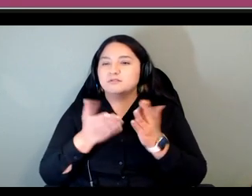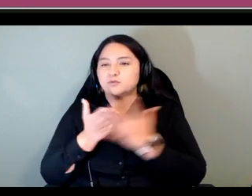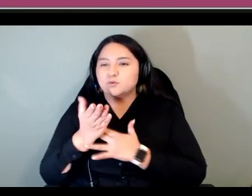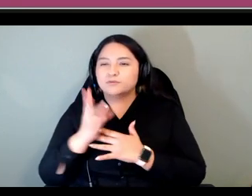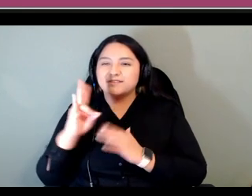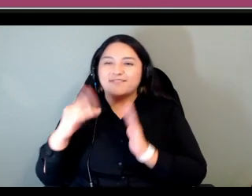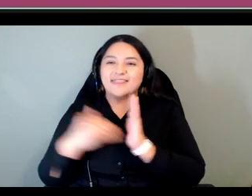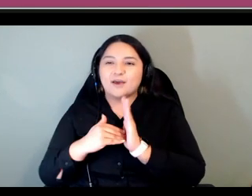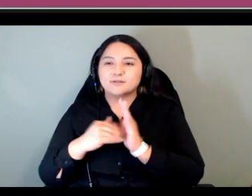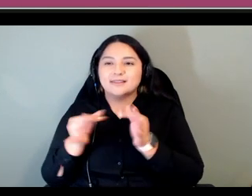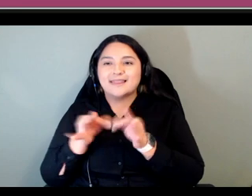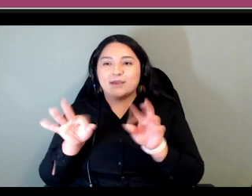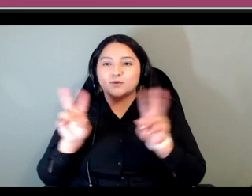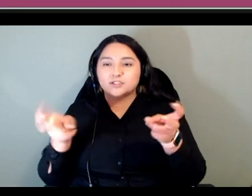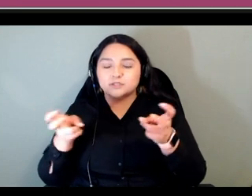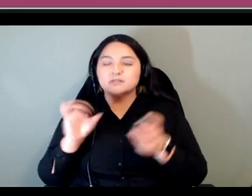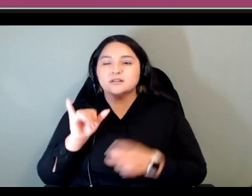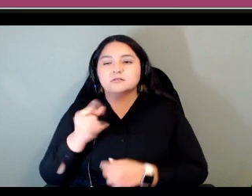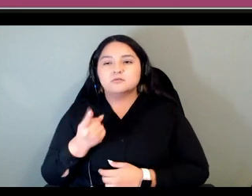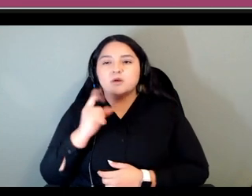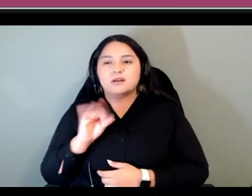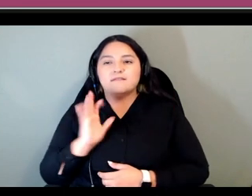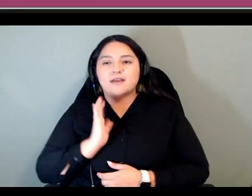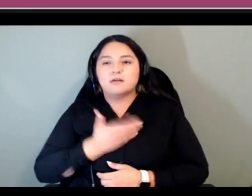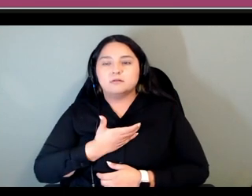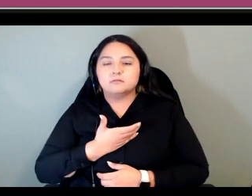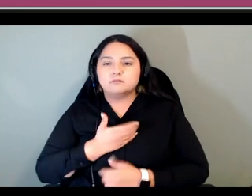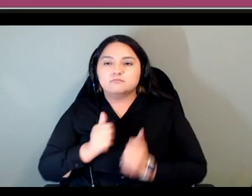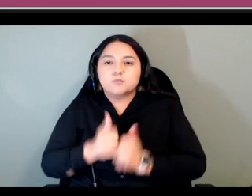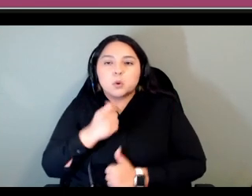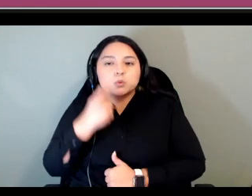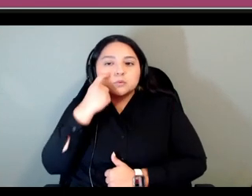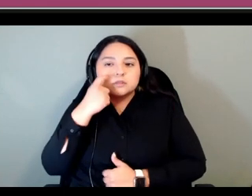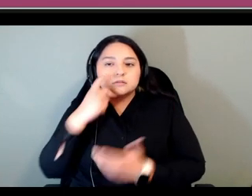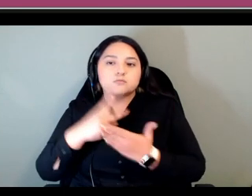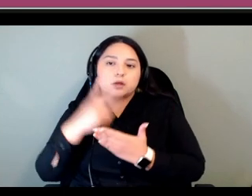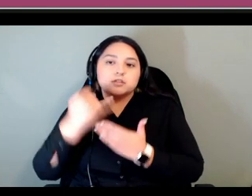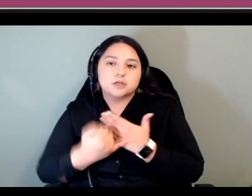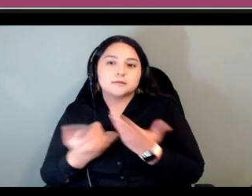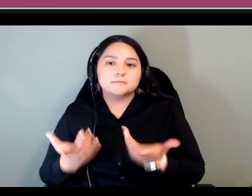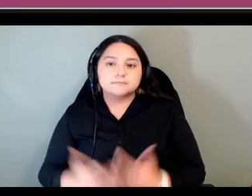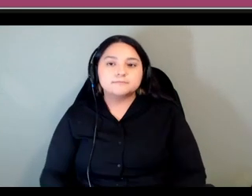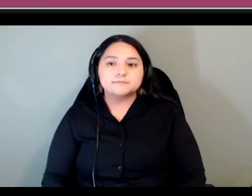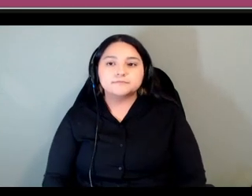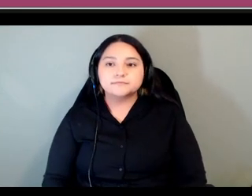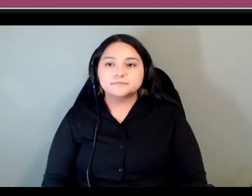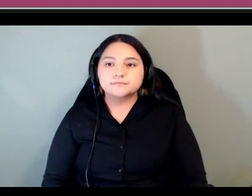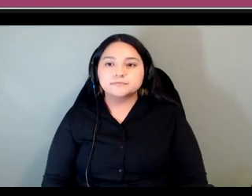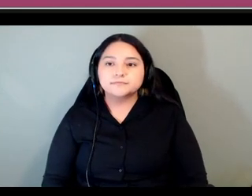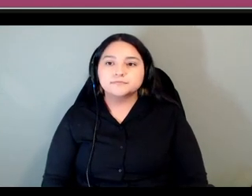one of our most recent projects so